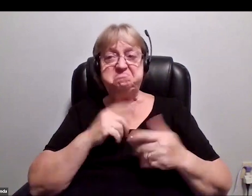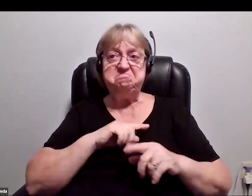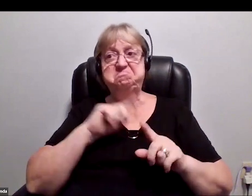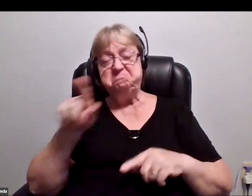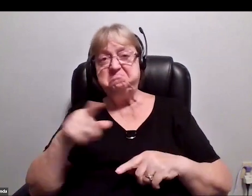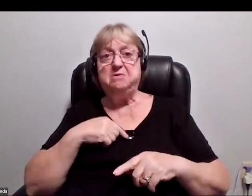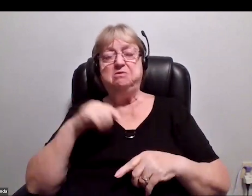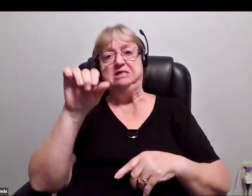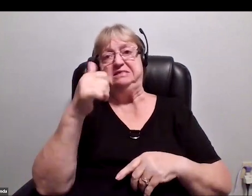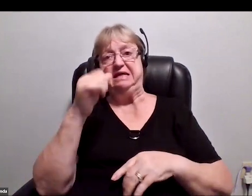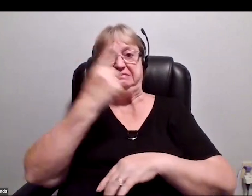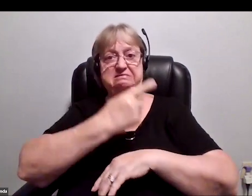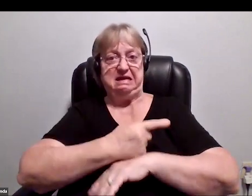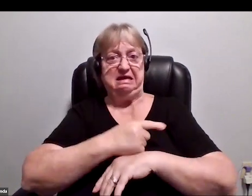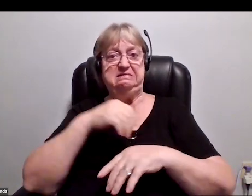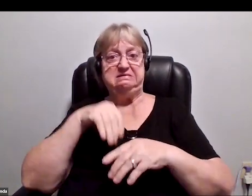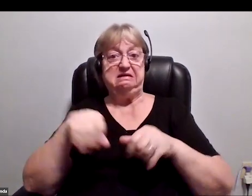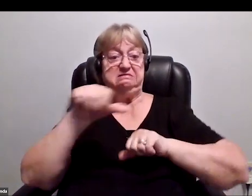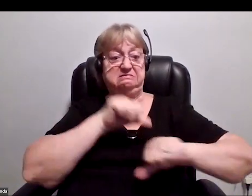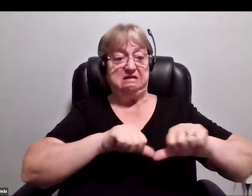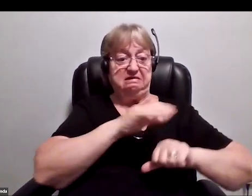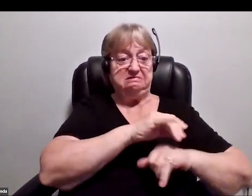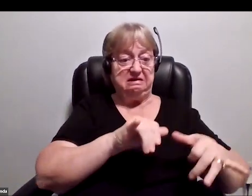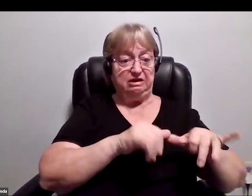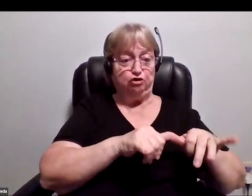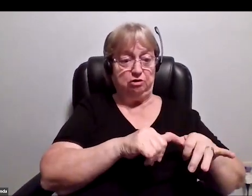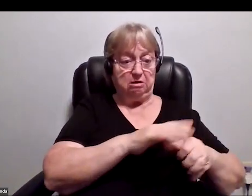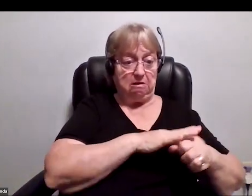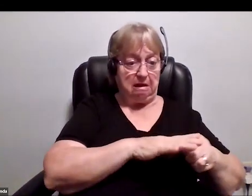or so in science and engineering land, doing astronaut training,